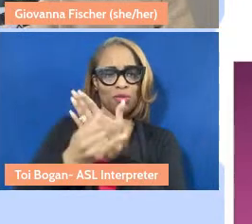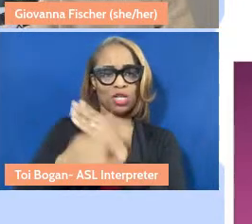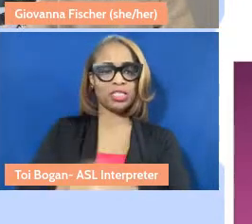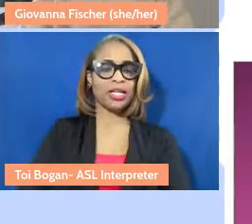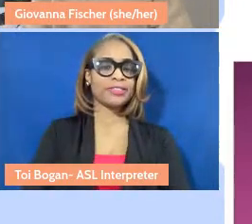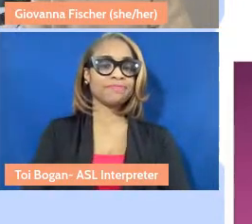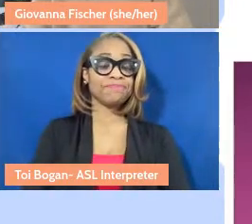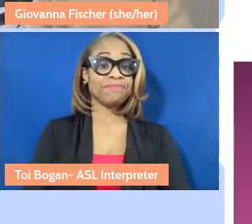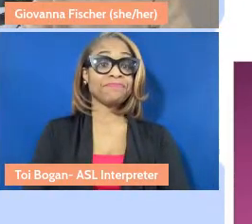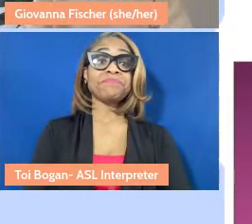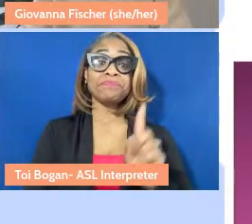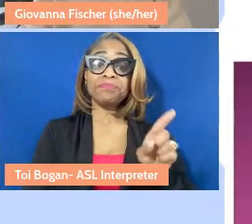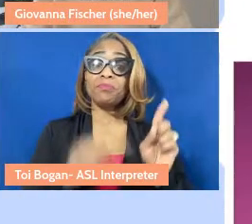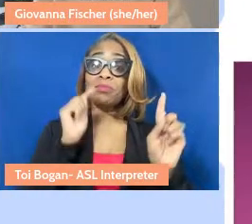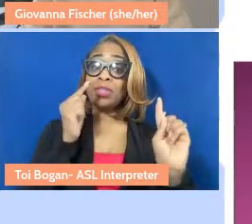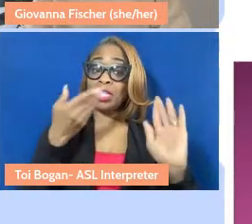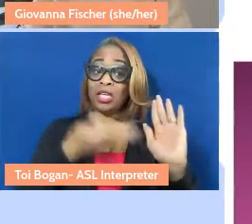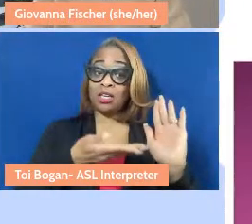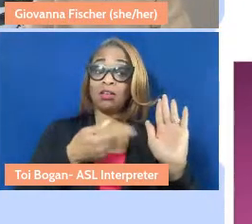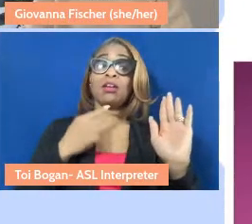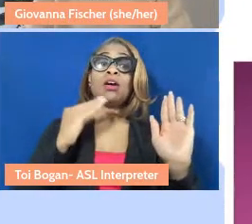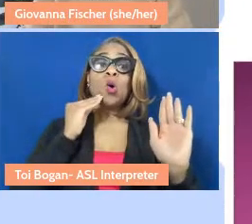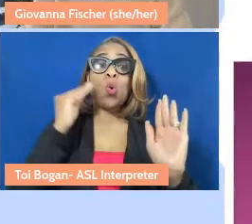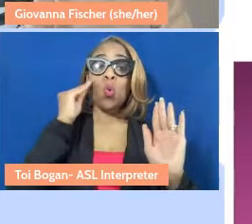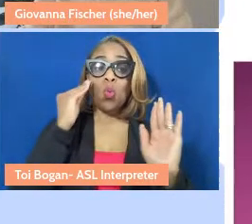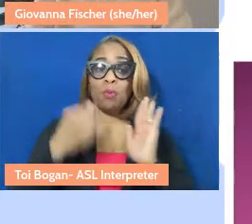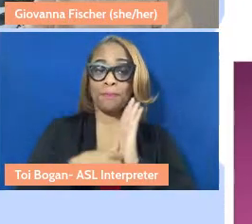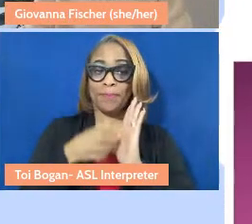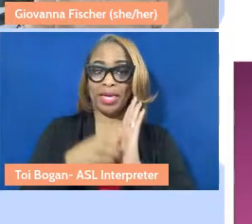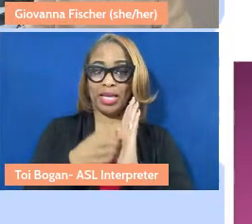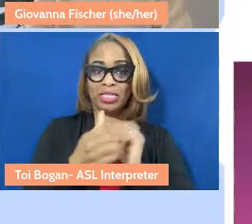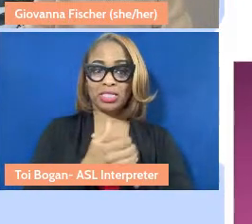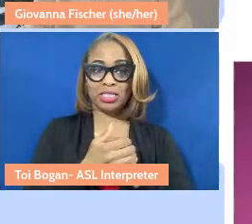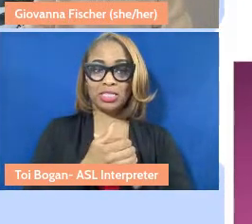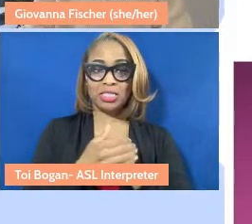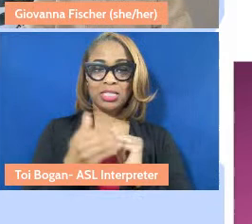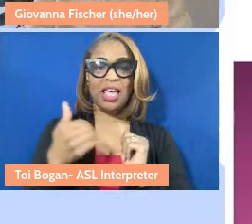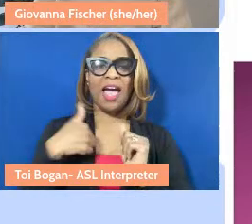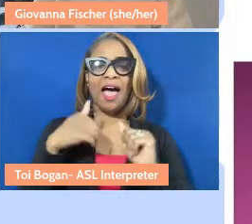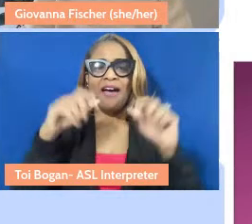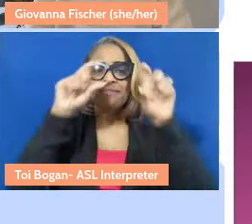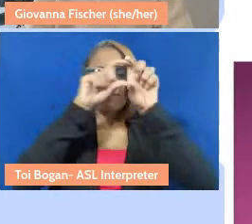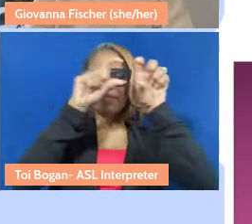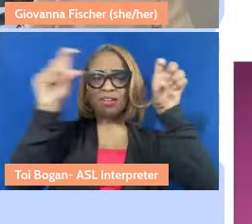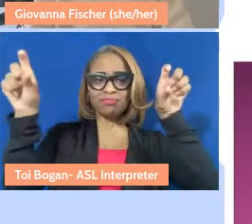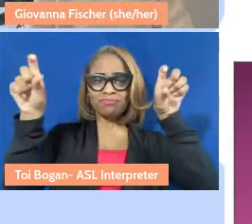This is the homepage. We have the navigation bar at the top, in addition